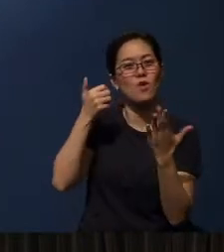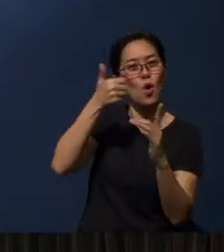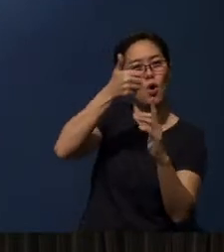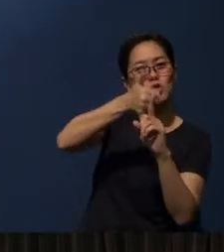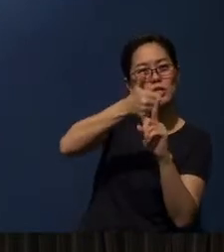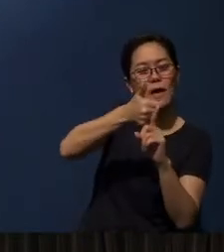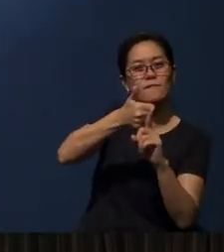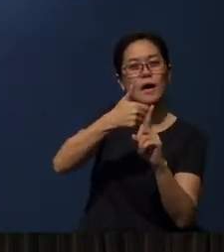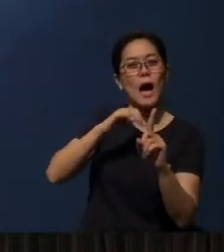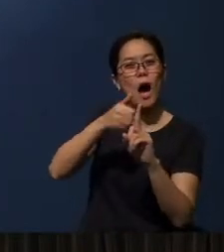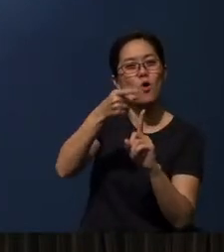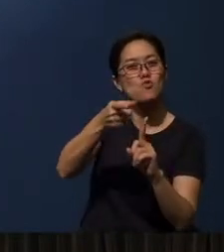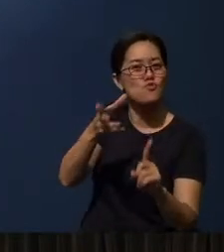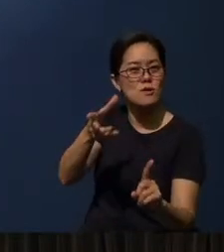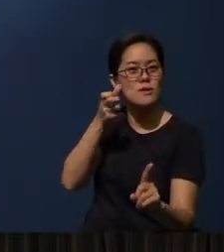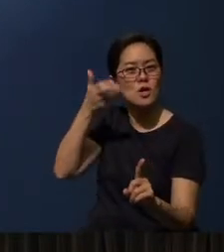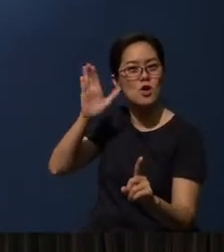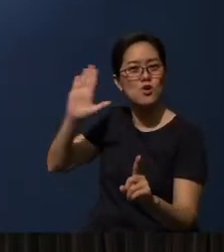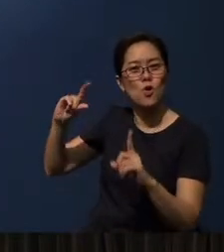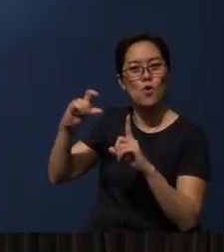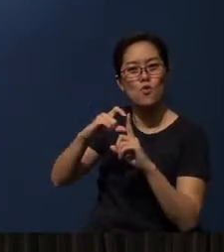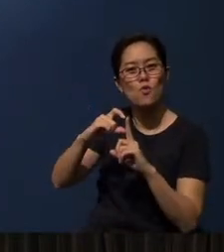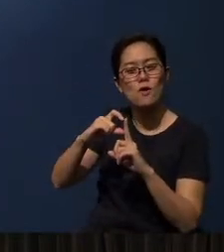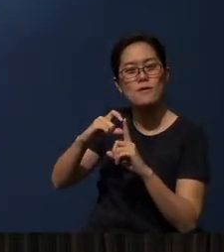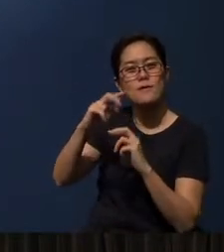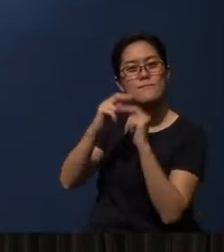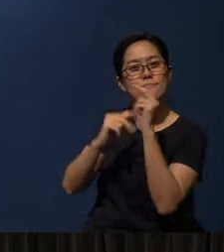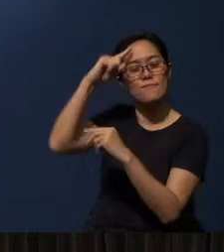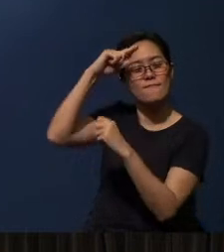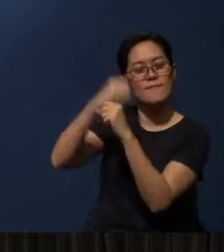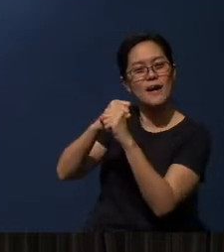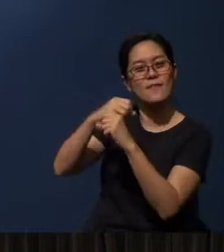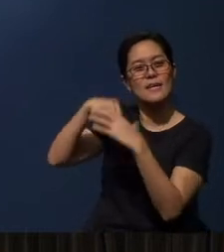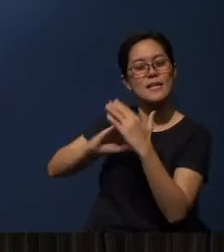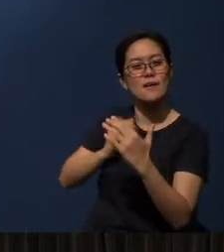How can we hear God's Word and build faith in our lives.